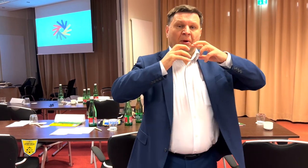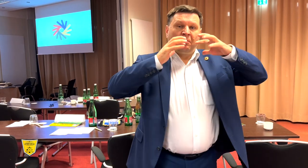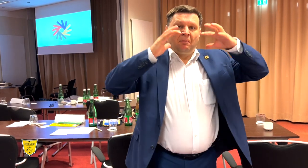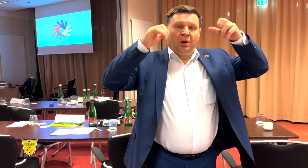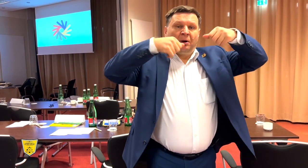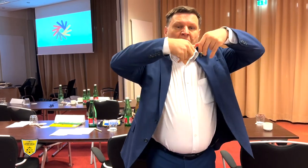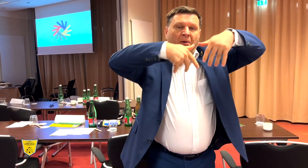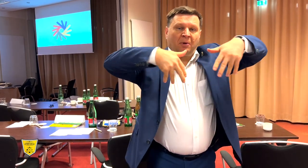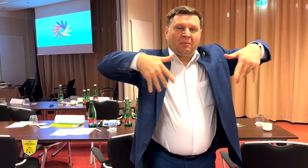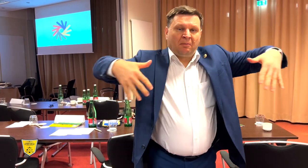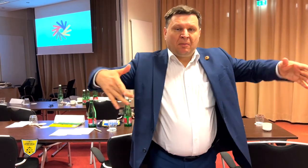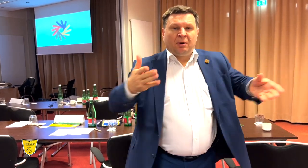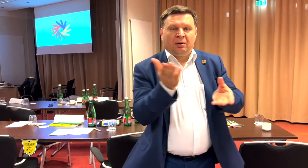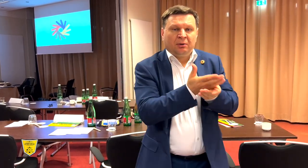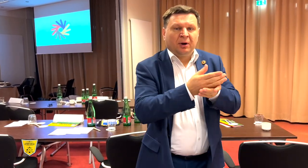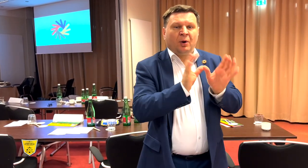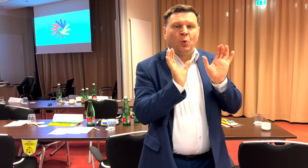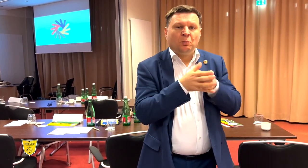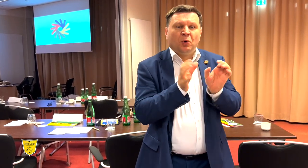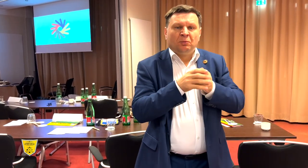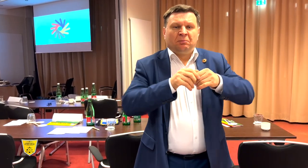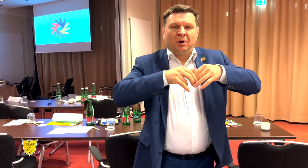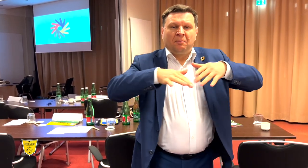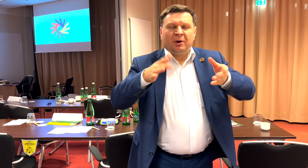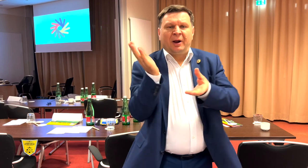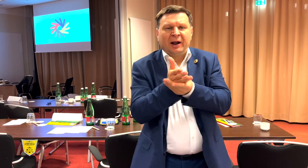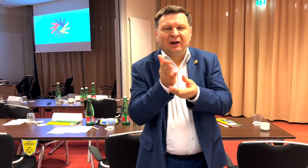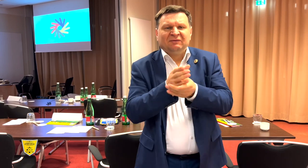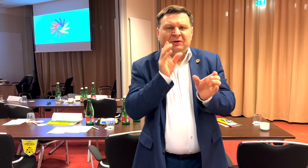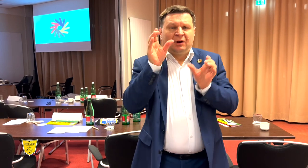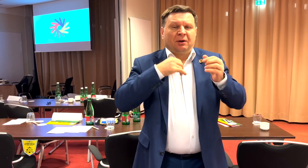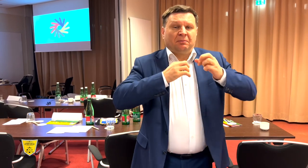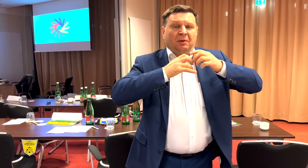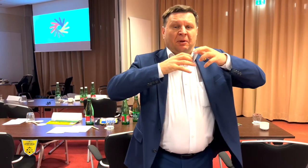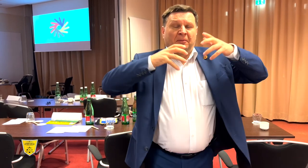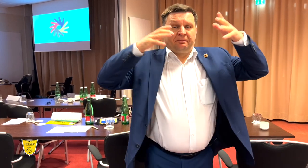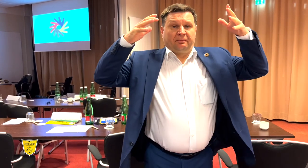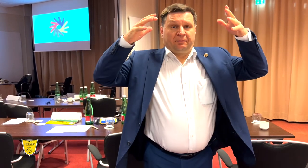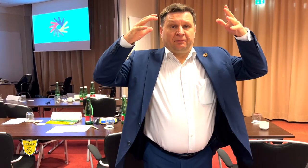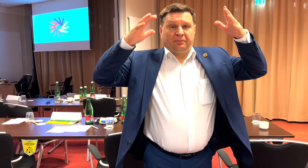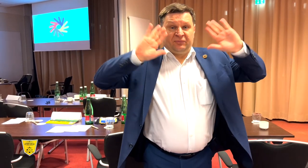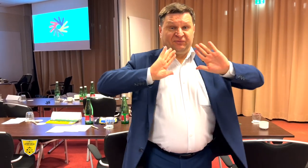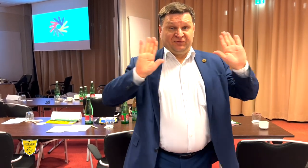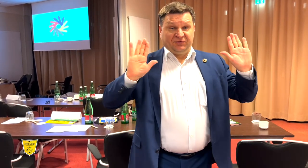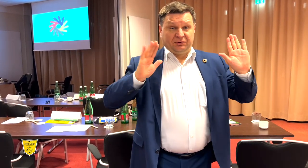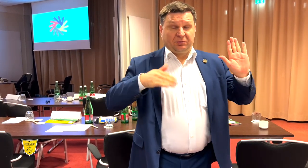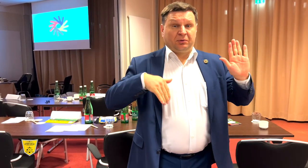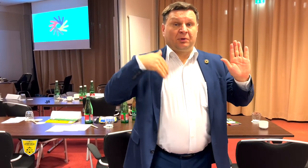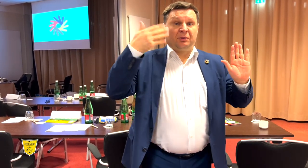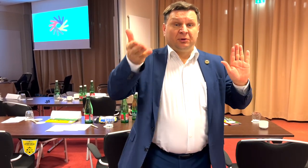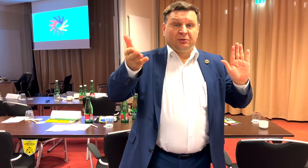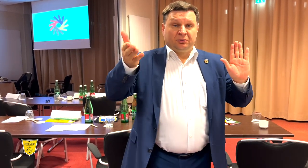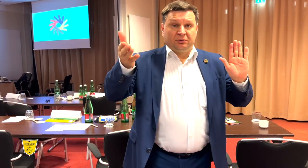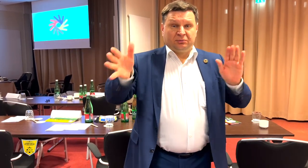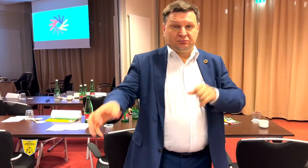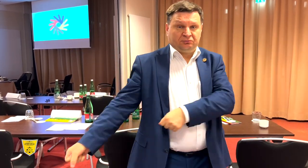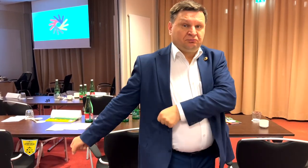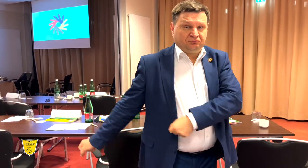setting up the organization's structure. Once that’s done, I couldn't just walk away. It’s impossible.